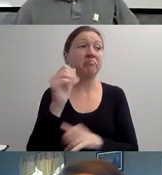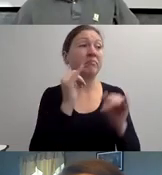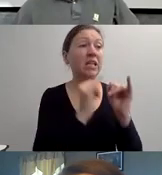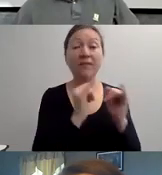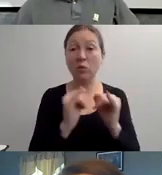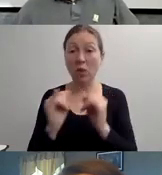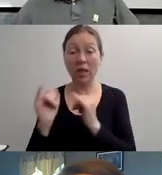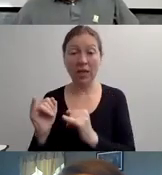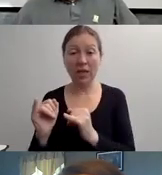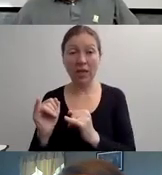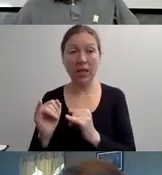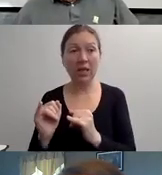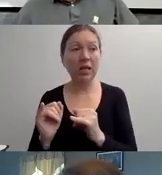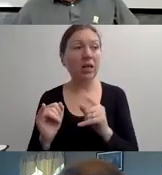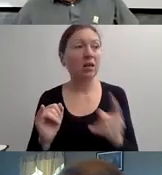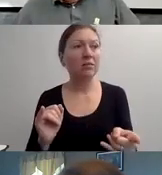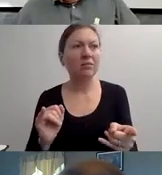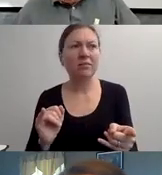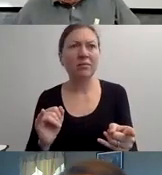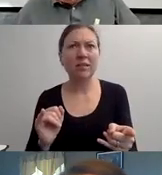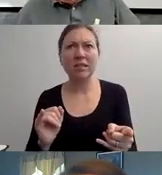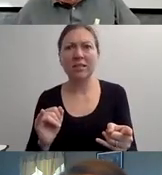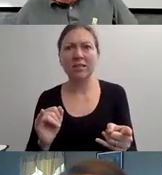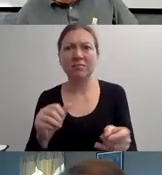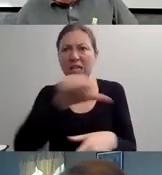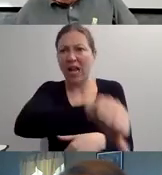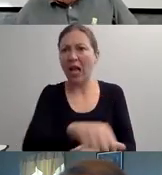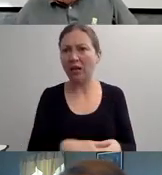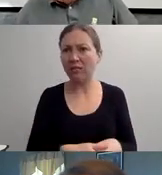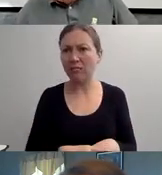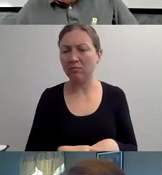"AND, OF COURSE, THE ELEPHANT CAN BREAK AWAY FROM THAT STRING.